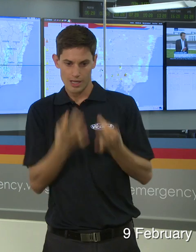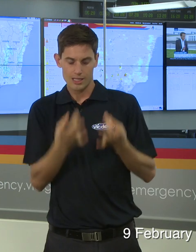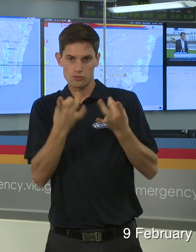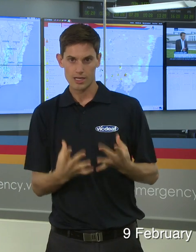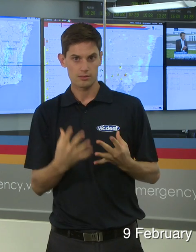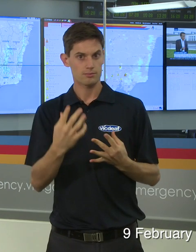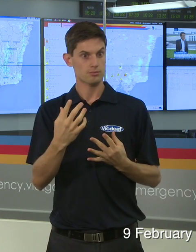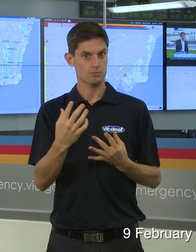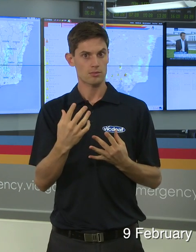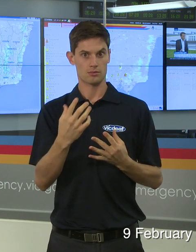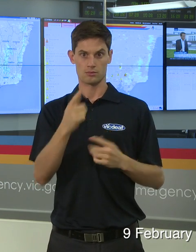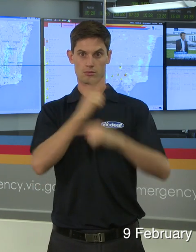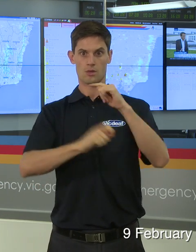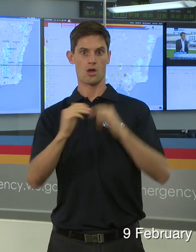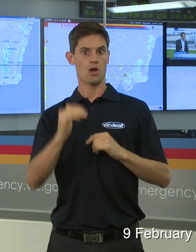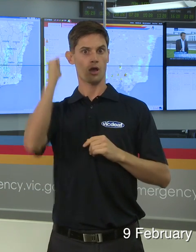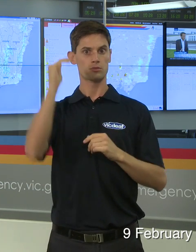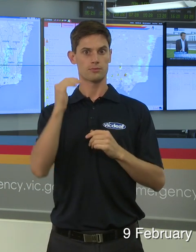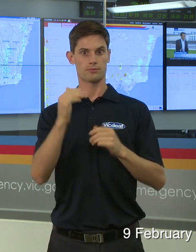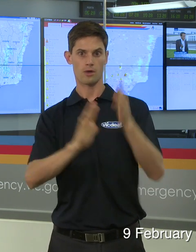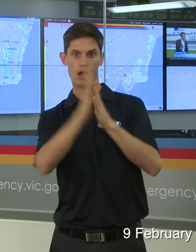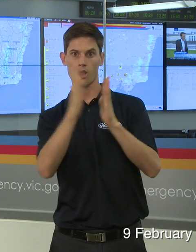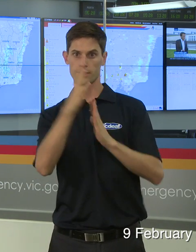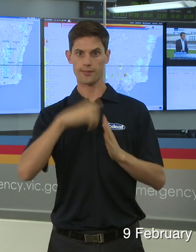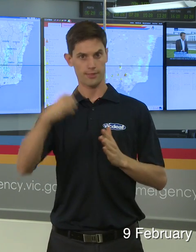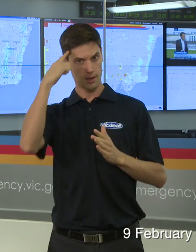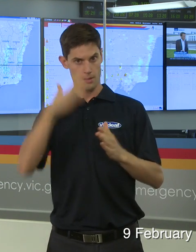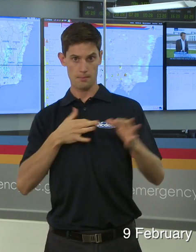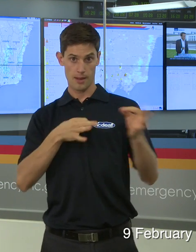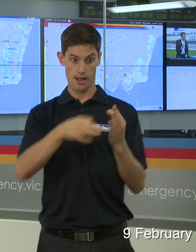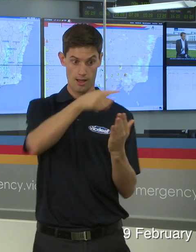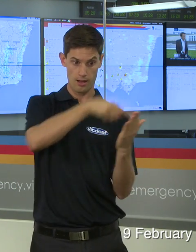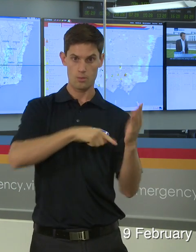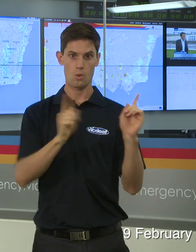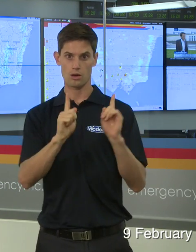fire a danger that is starting to elevate, and we won't see this go away for some time.